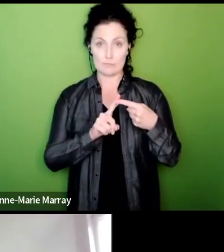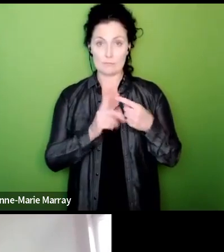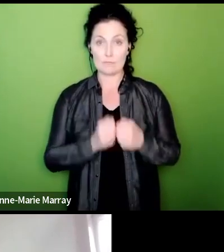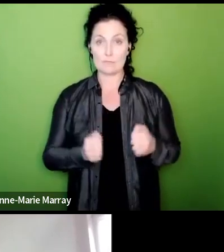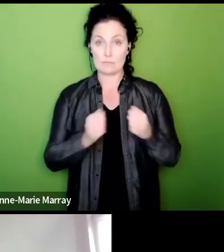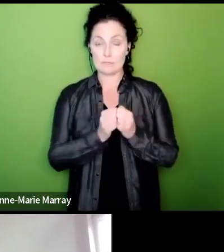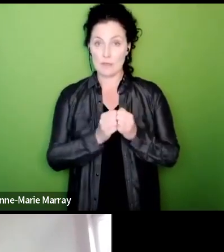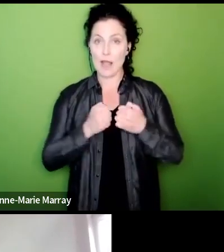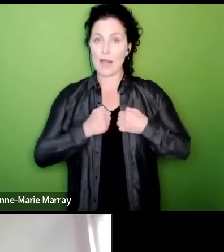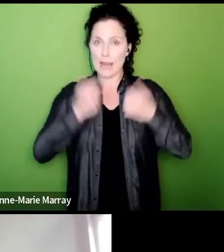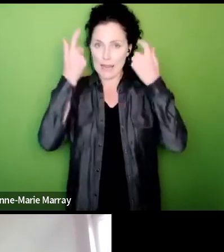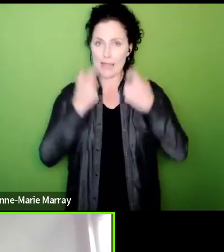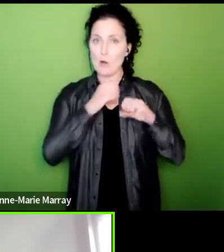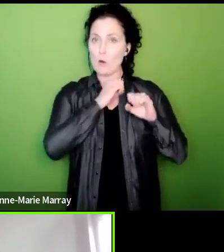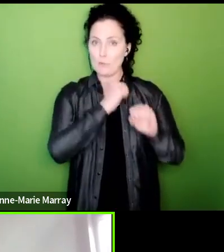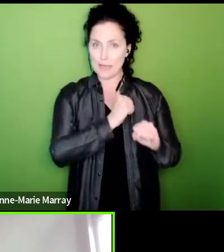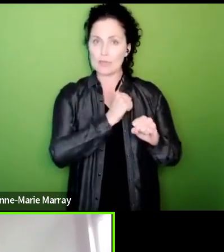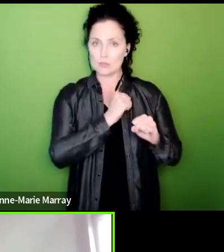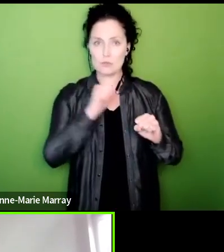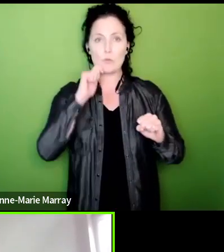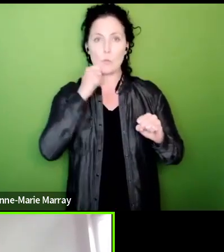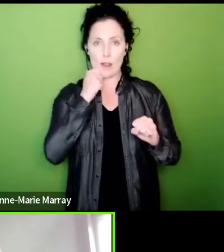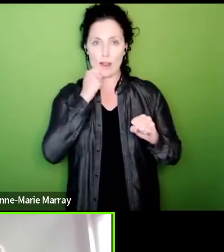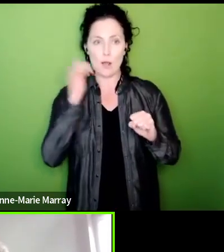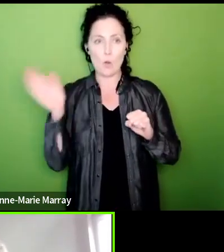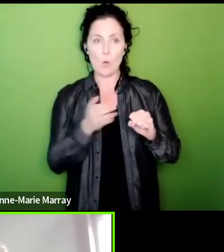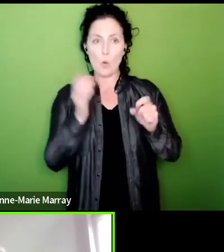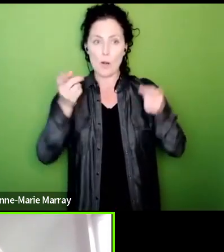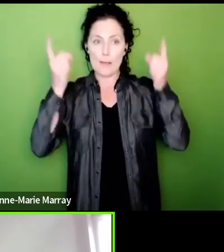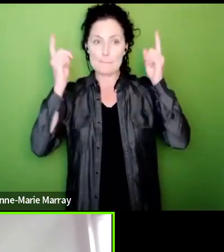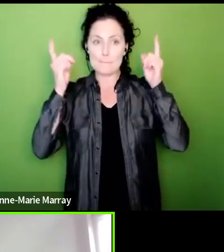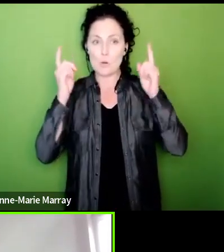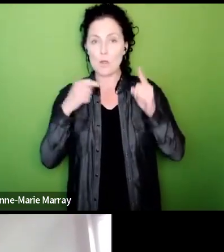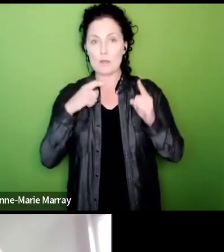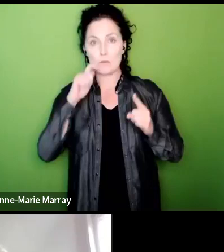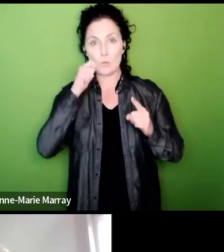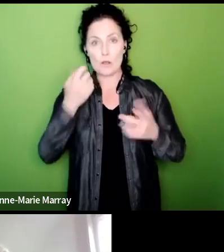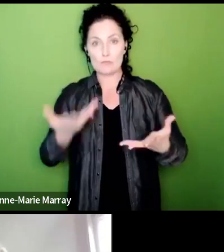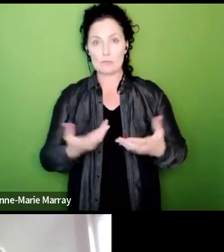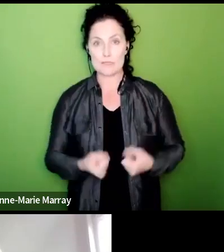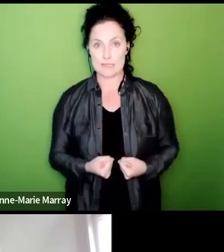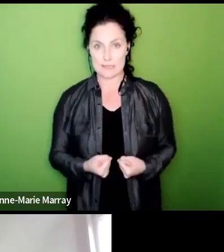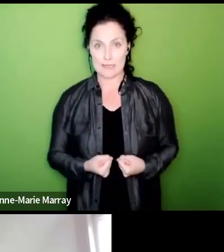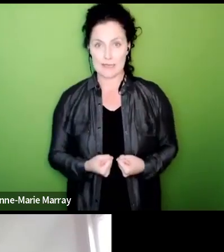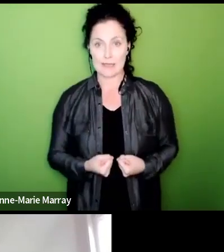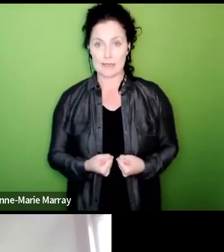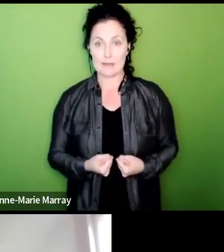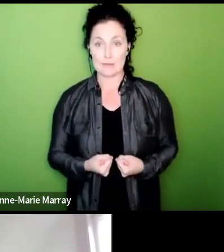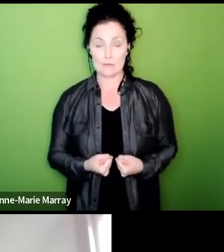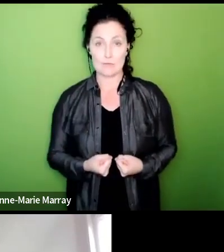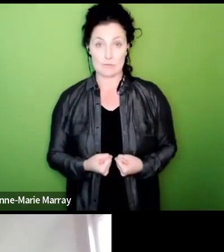obligations all employers will be receiving um have already probably started to receive